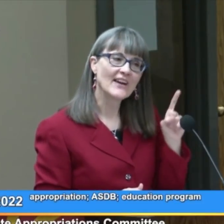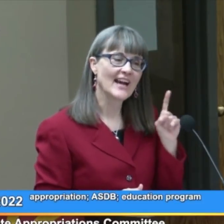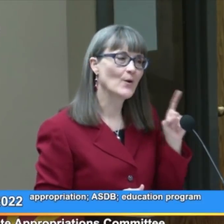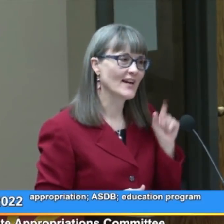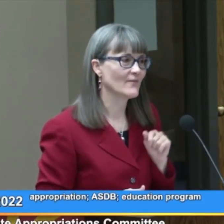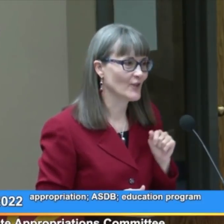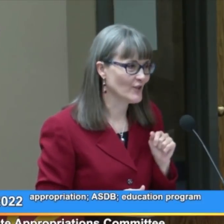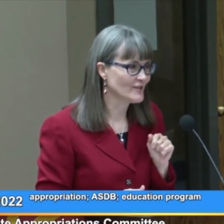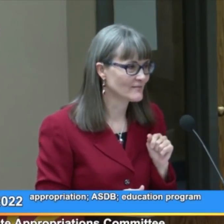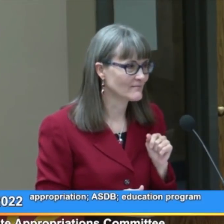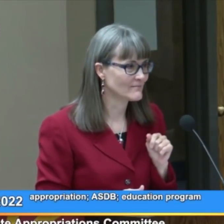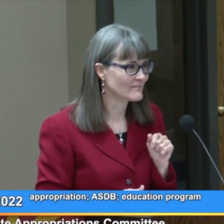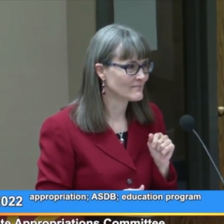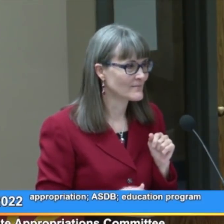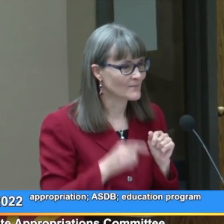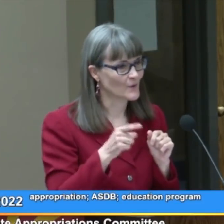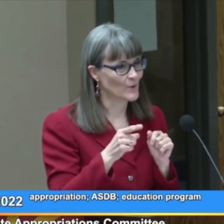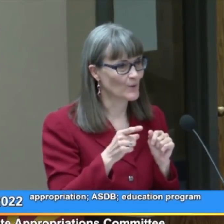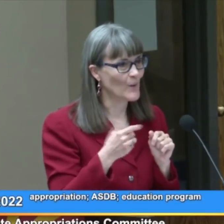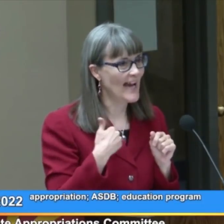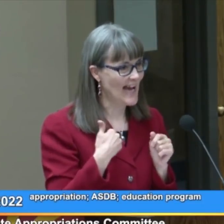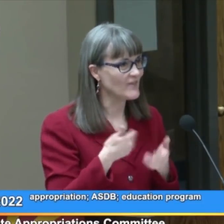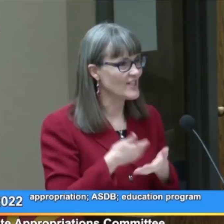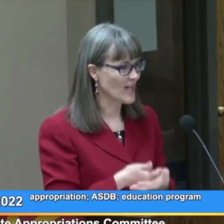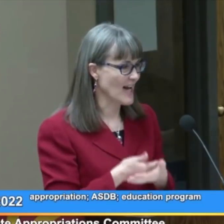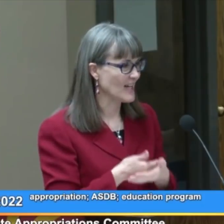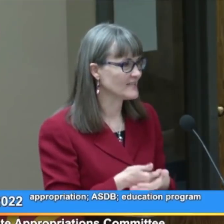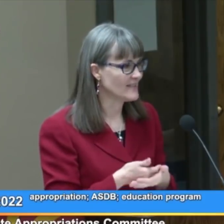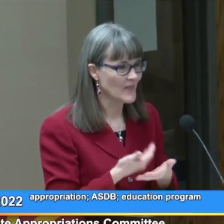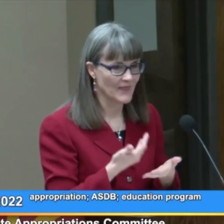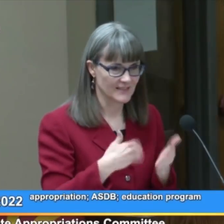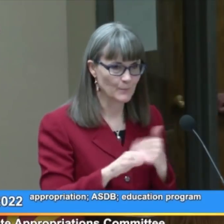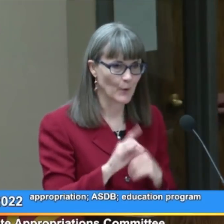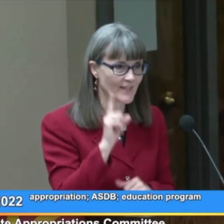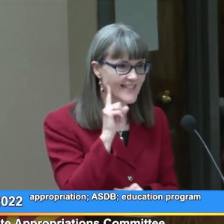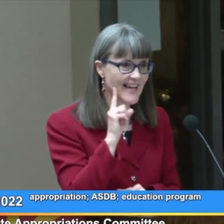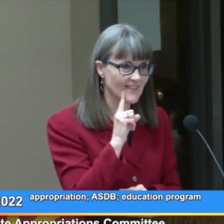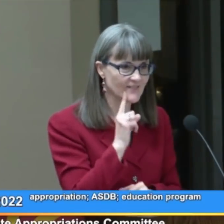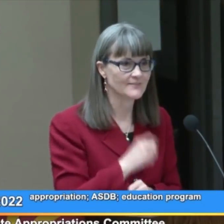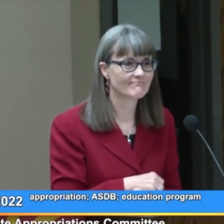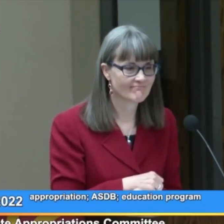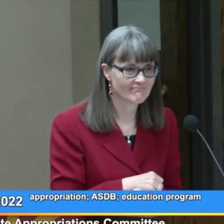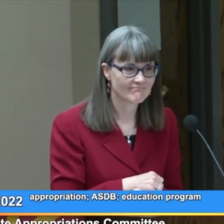However, you have a child that's born deaf